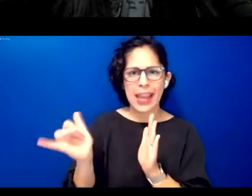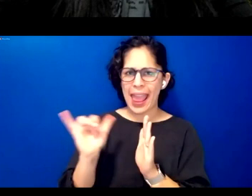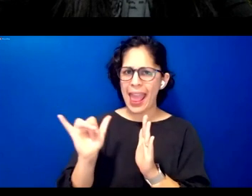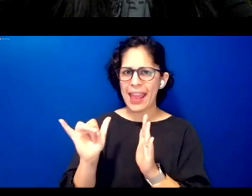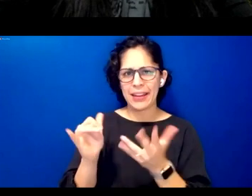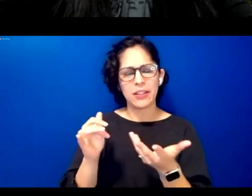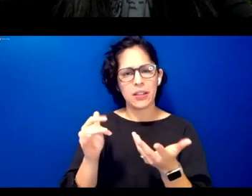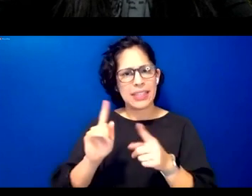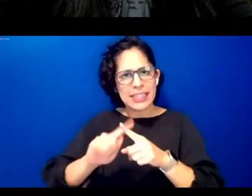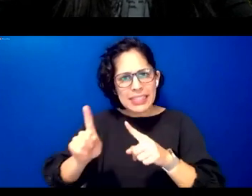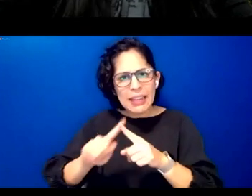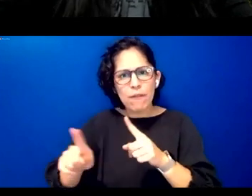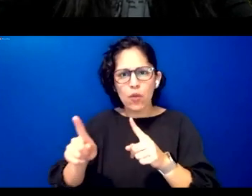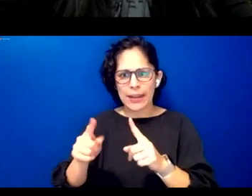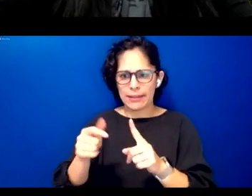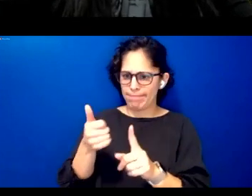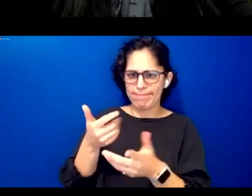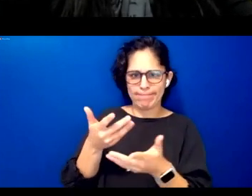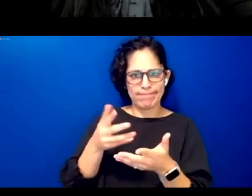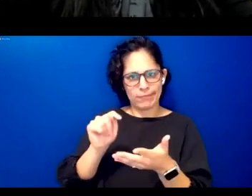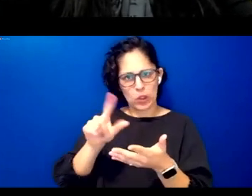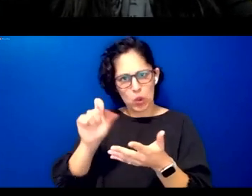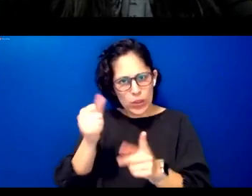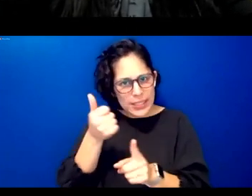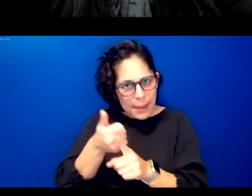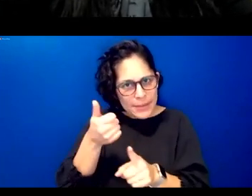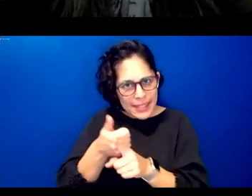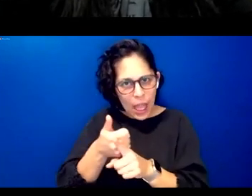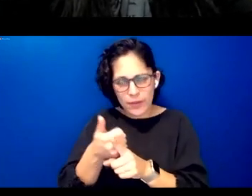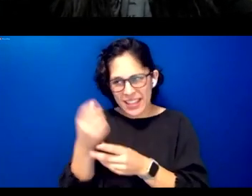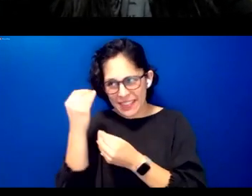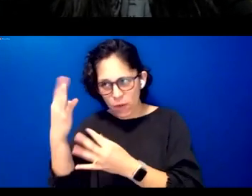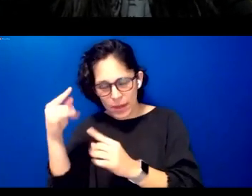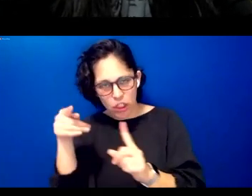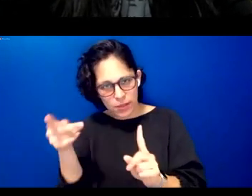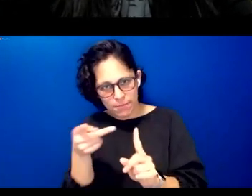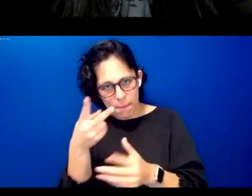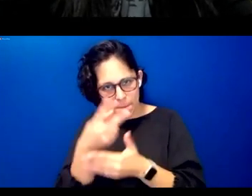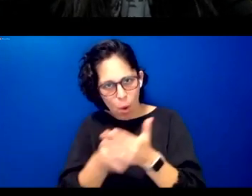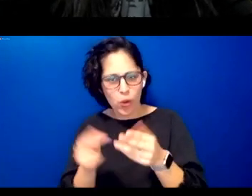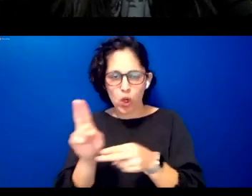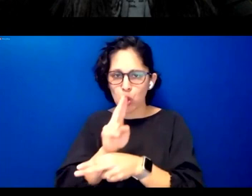tools and technologies themselves are that we are using and are developing have some